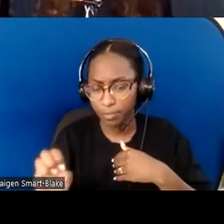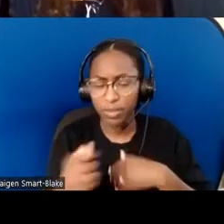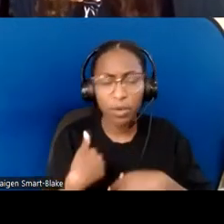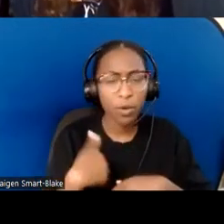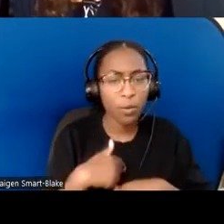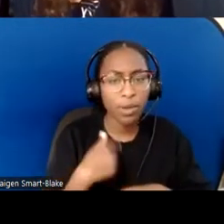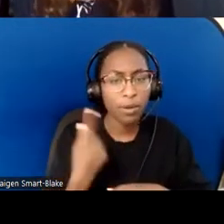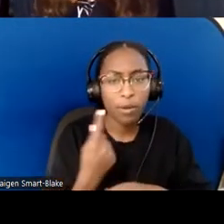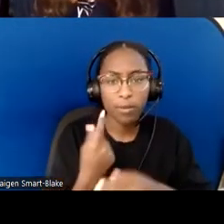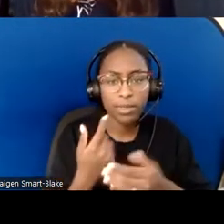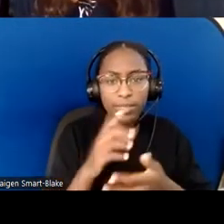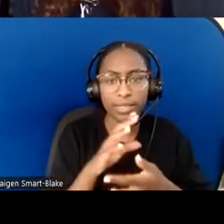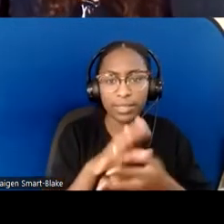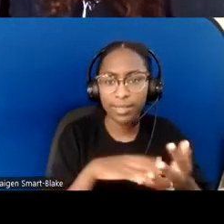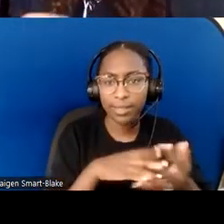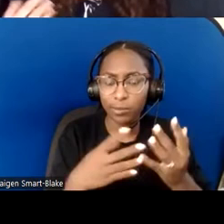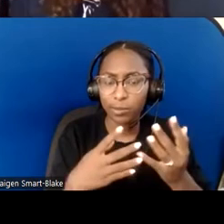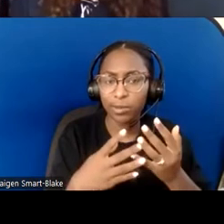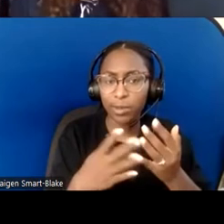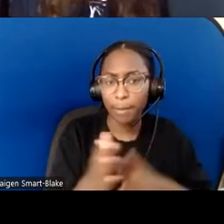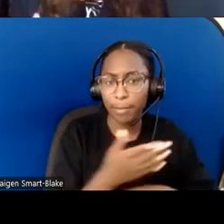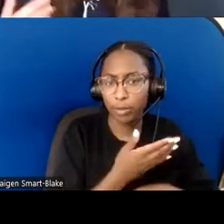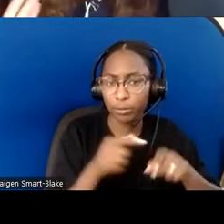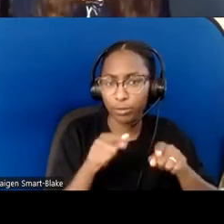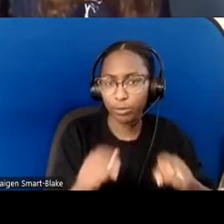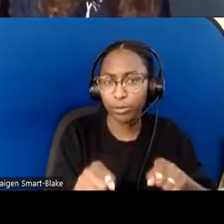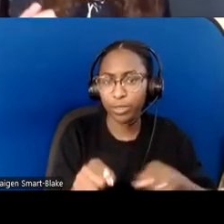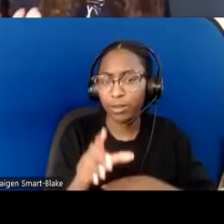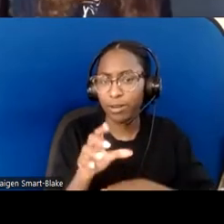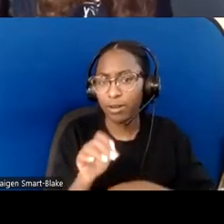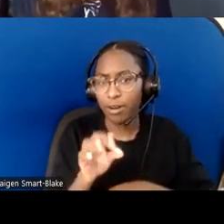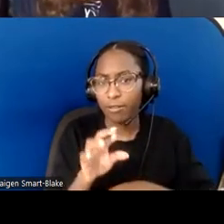So different members of the congregation would practice and plan, and I would know